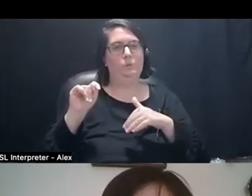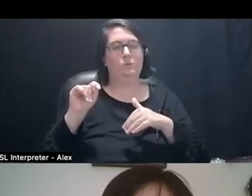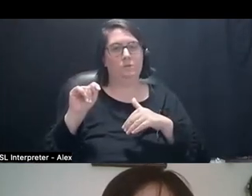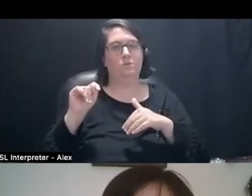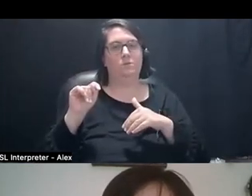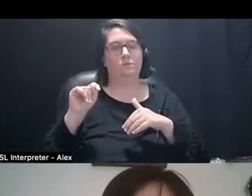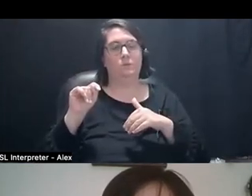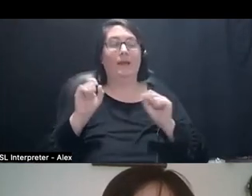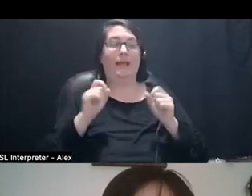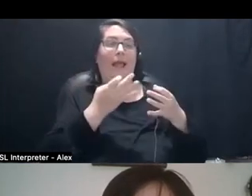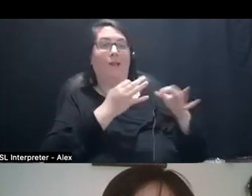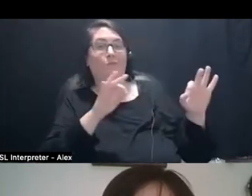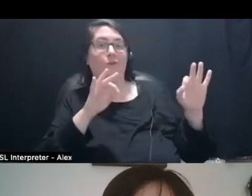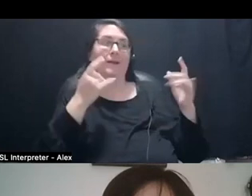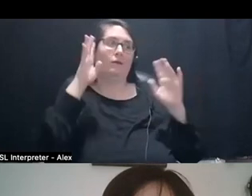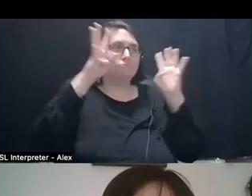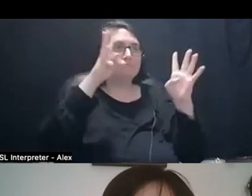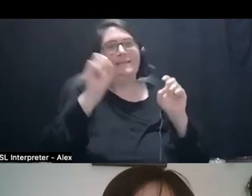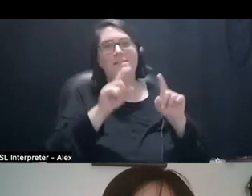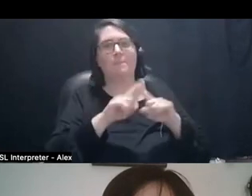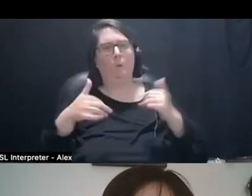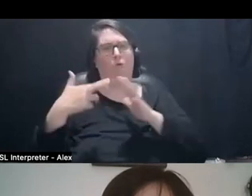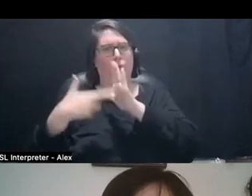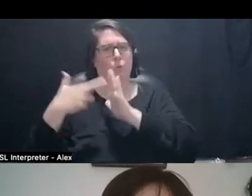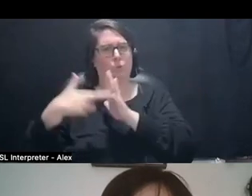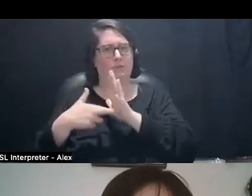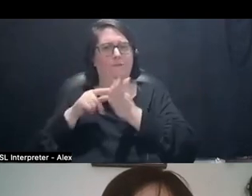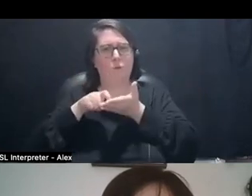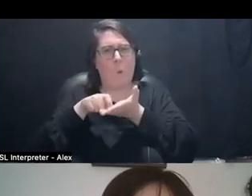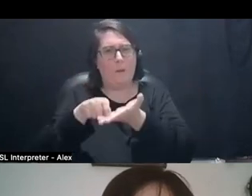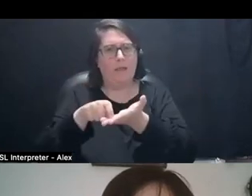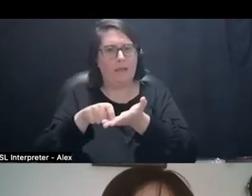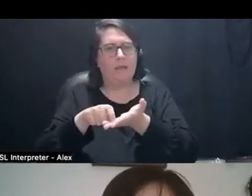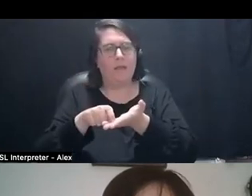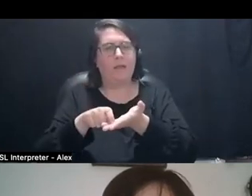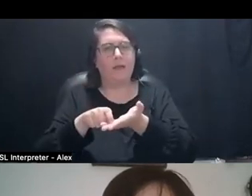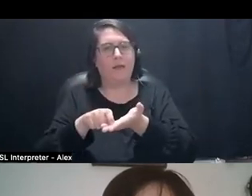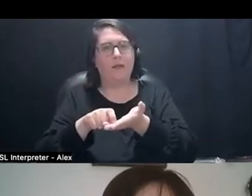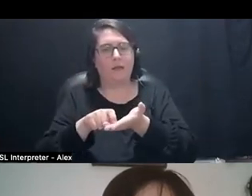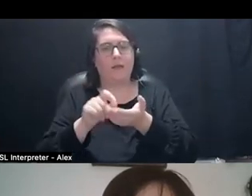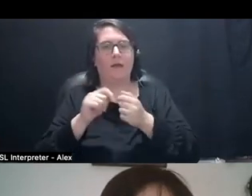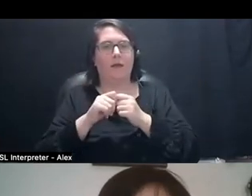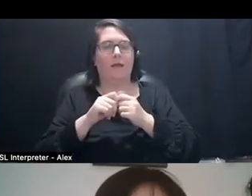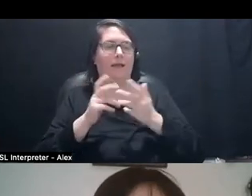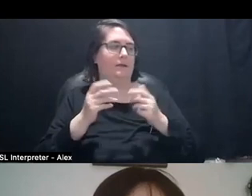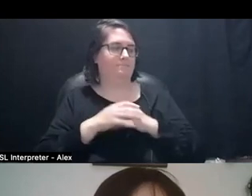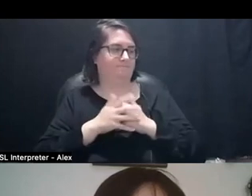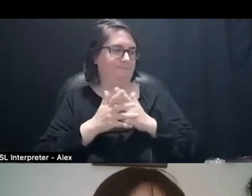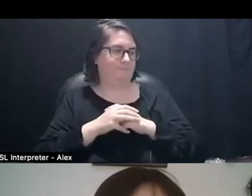form and improv. But like with so like a lot of things like sewing things, things that have been around for a long time